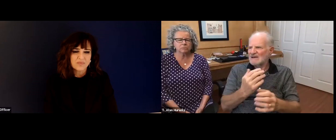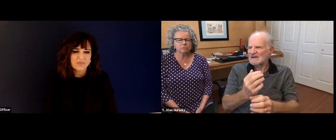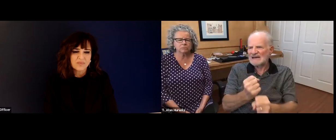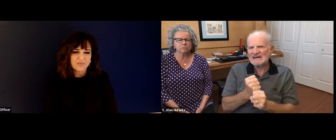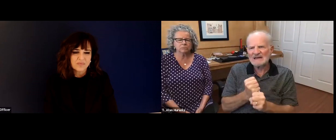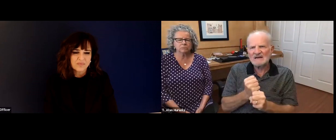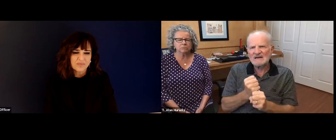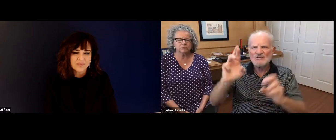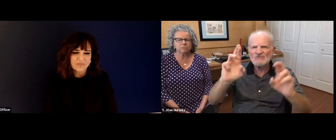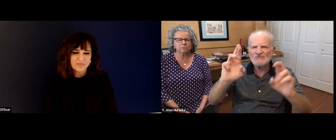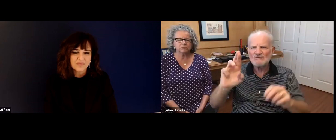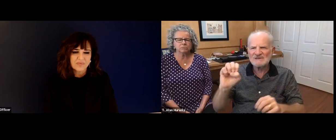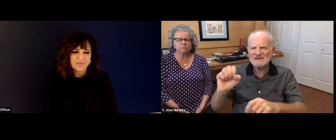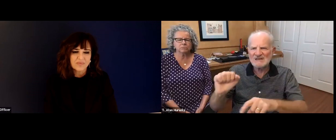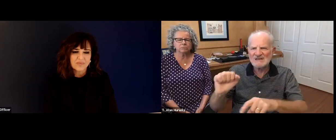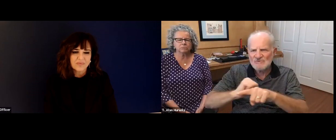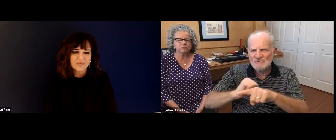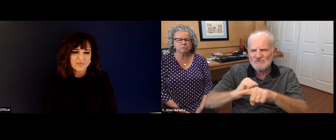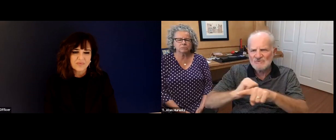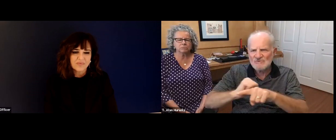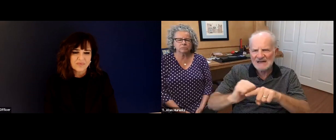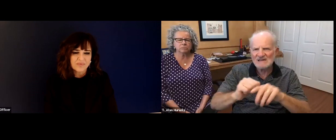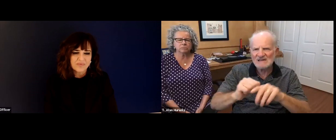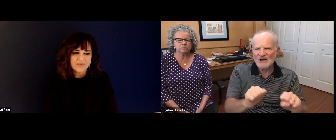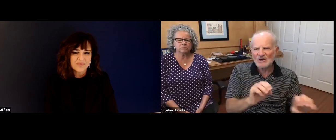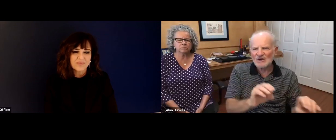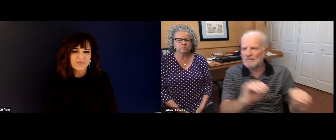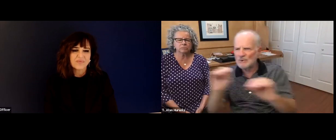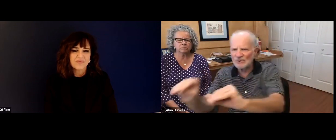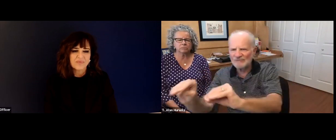the work that they did that was so hard with those individuals.